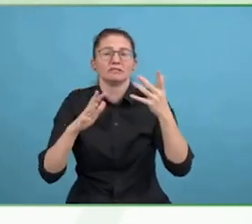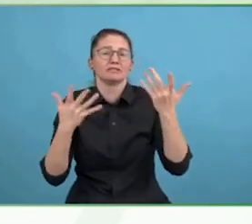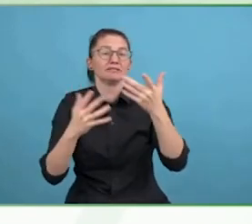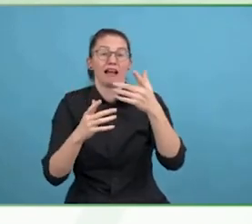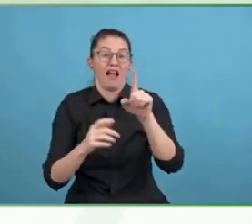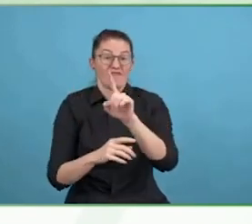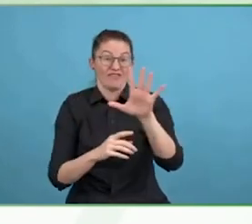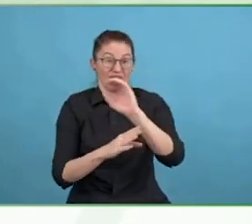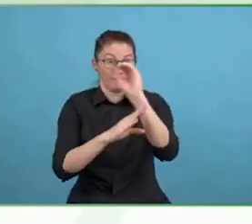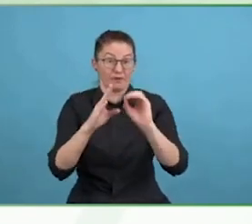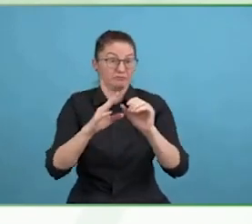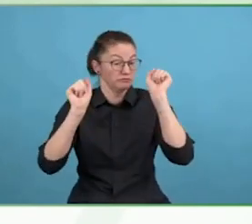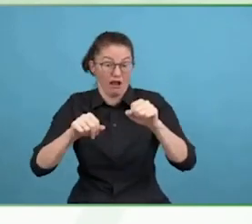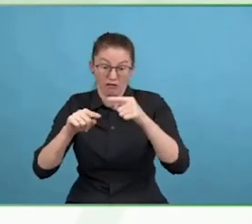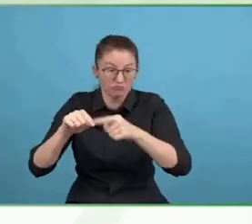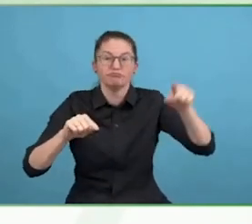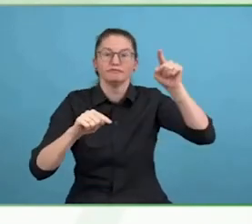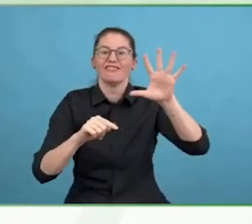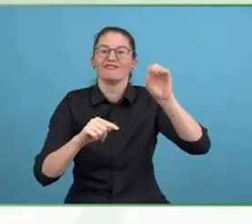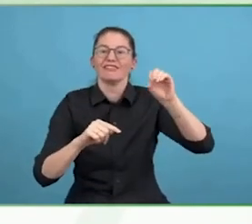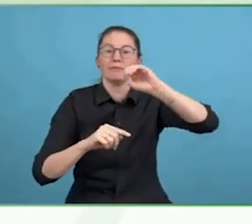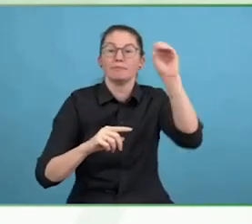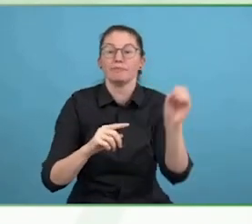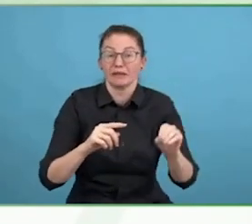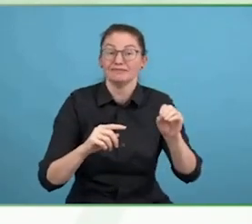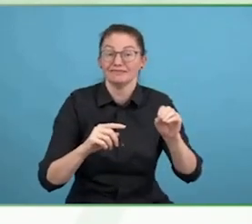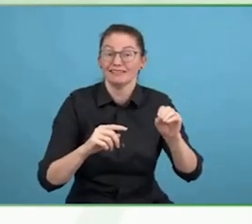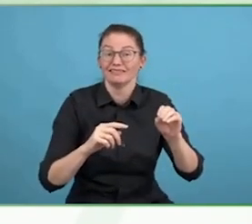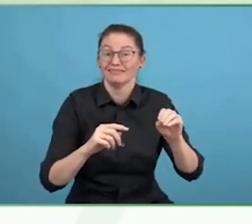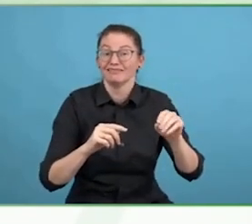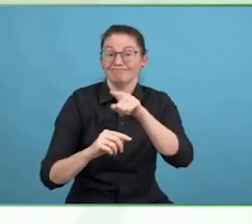It also promotes loyalty within employees with higher levels of